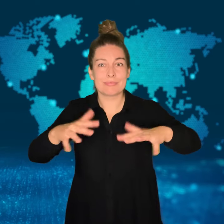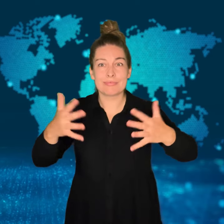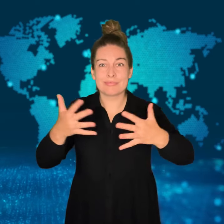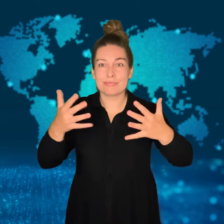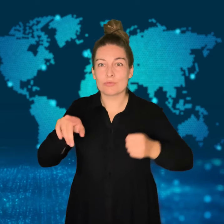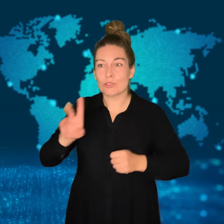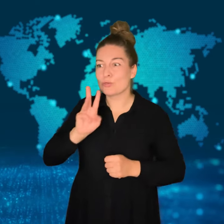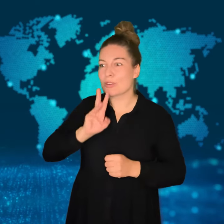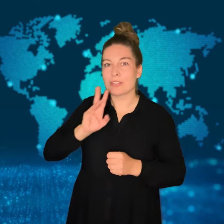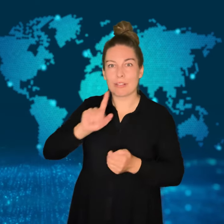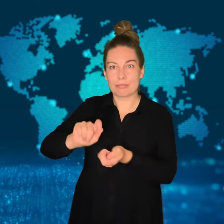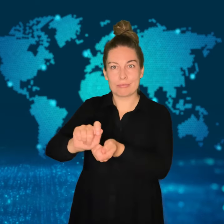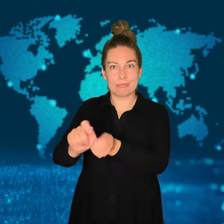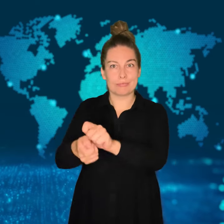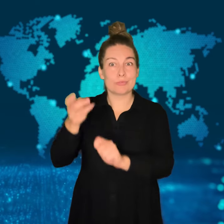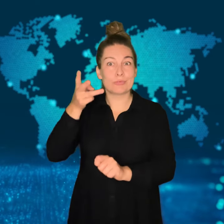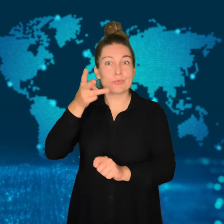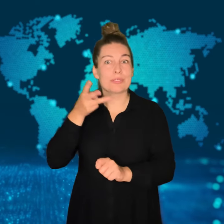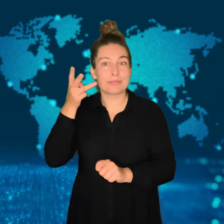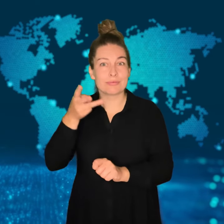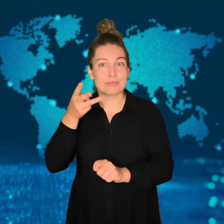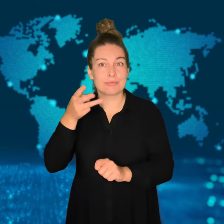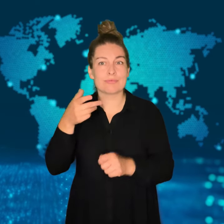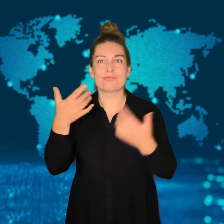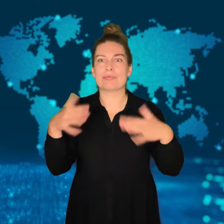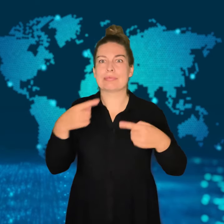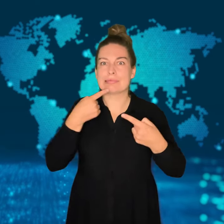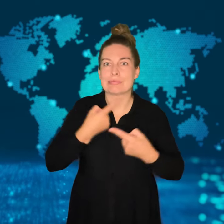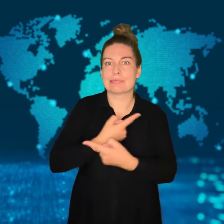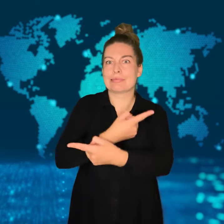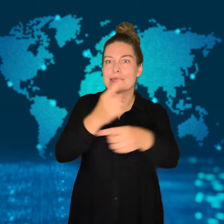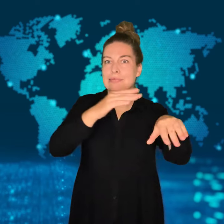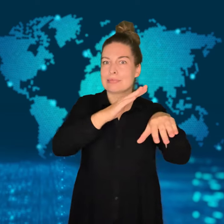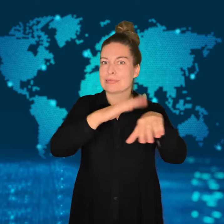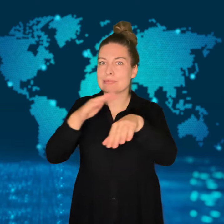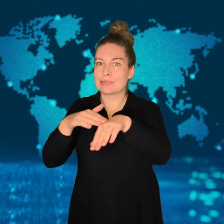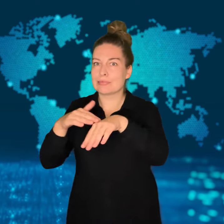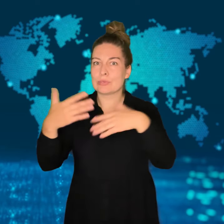Fermented red wine then entered the streets and flowed towards